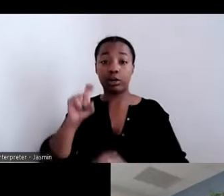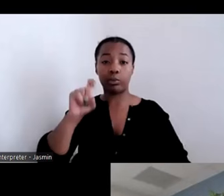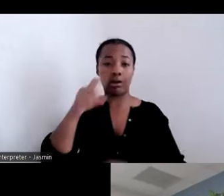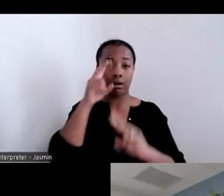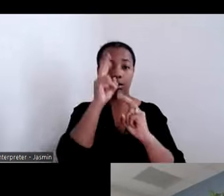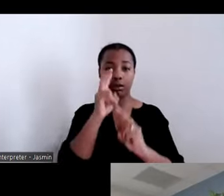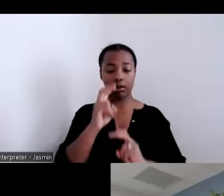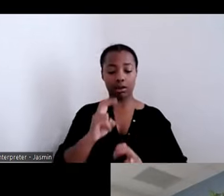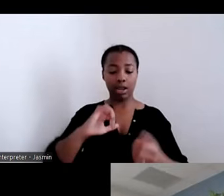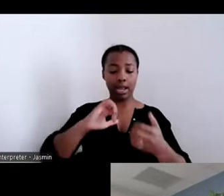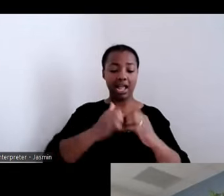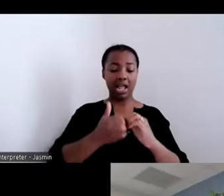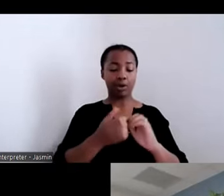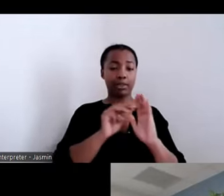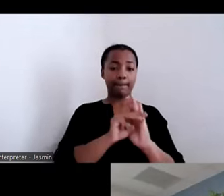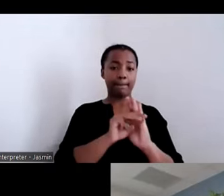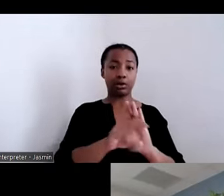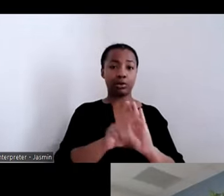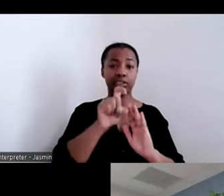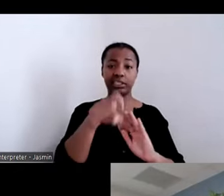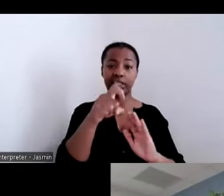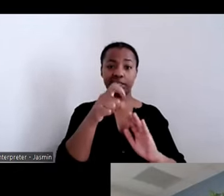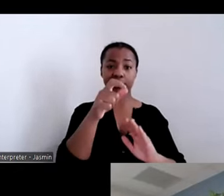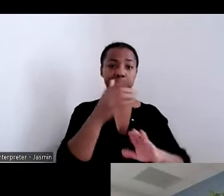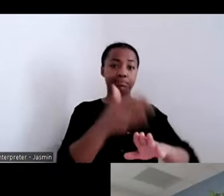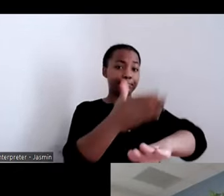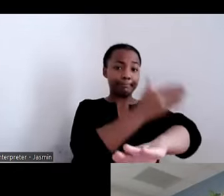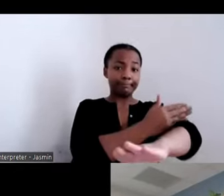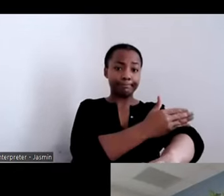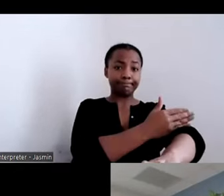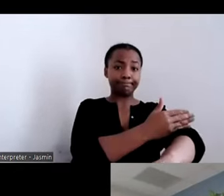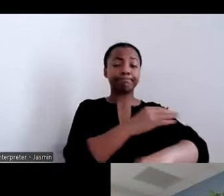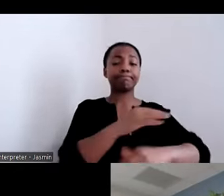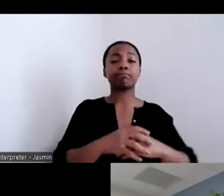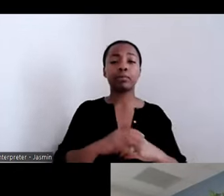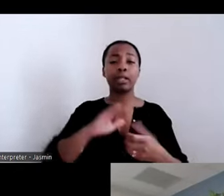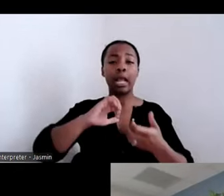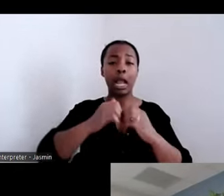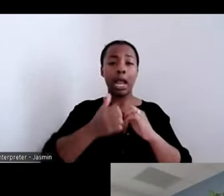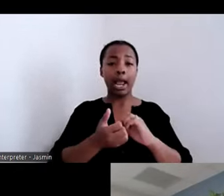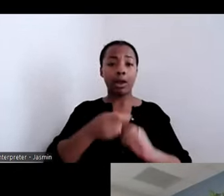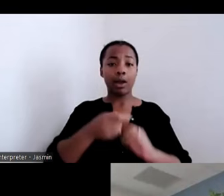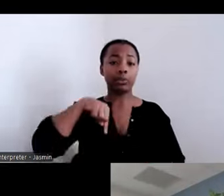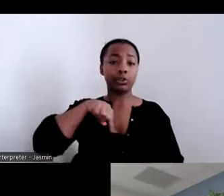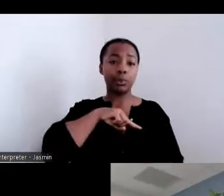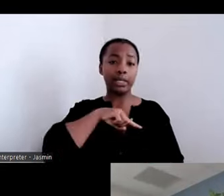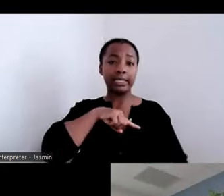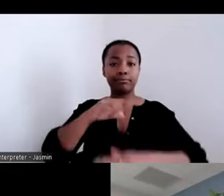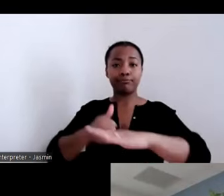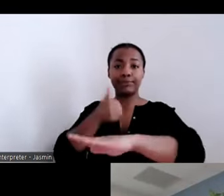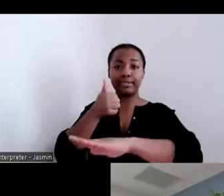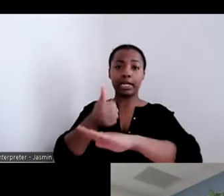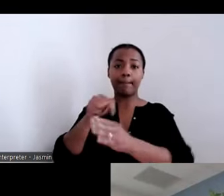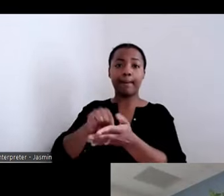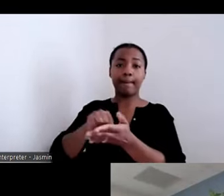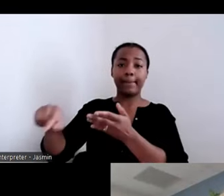it according to best practices? How do we back into a payment structure? So we're still working on that.